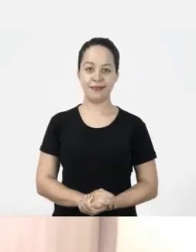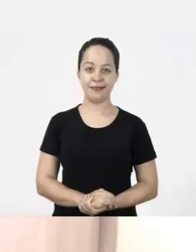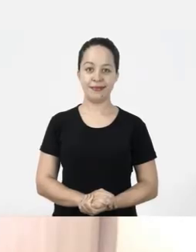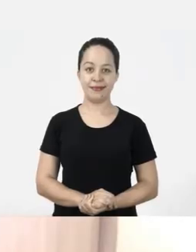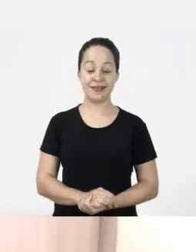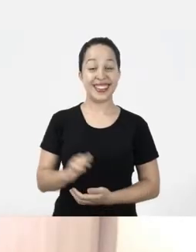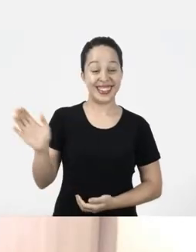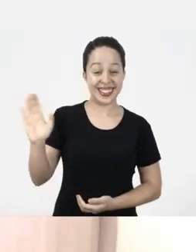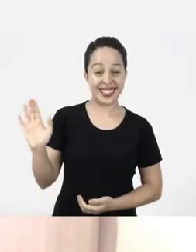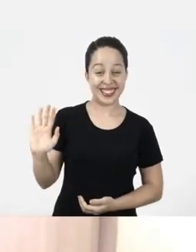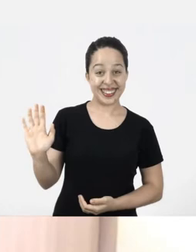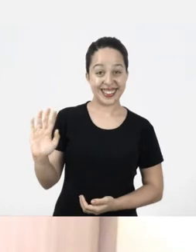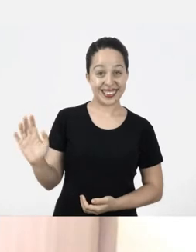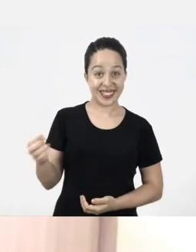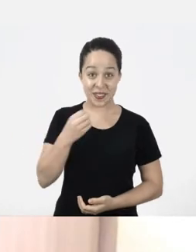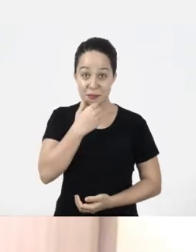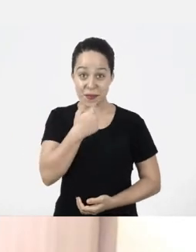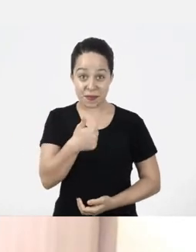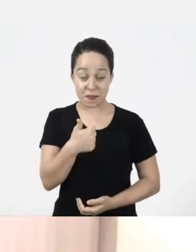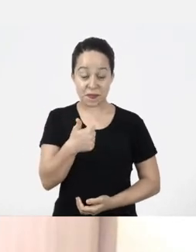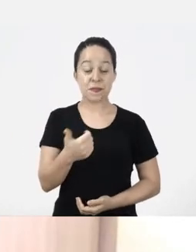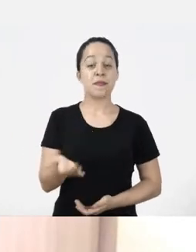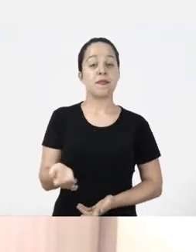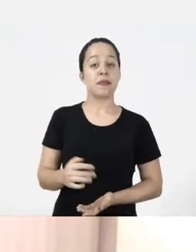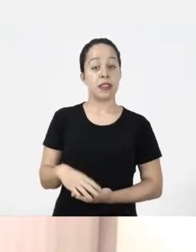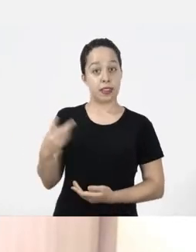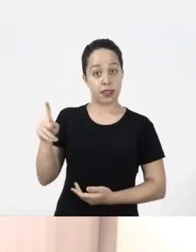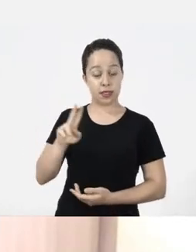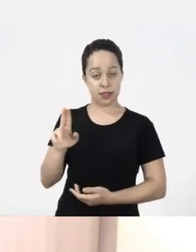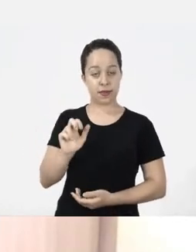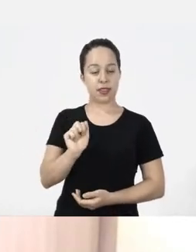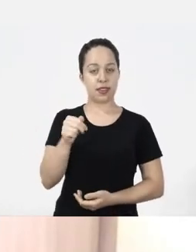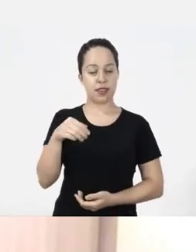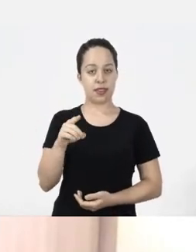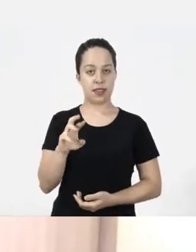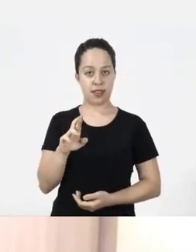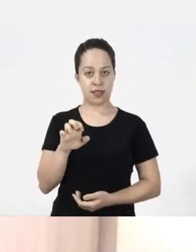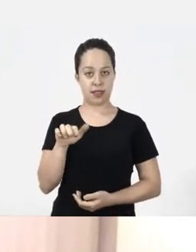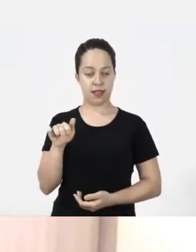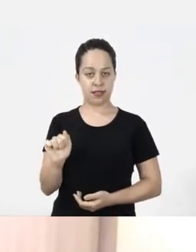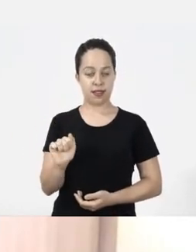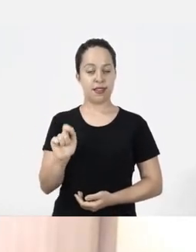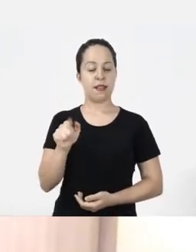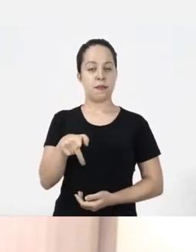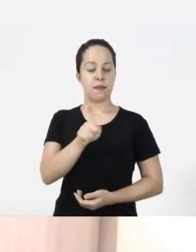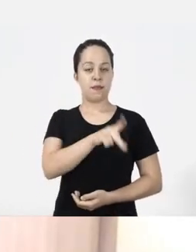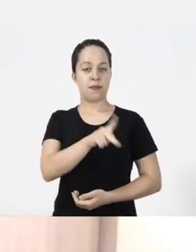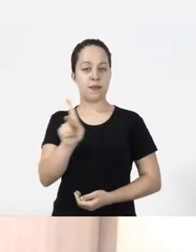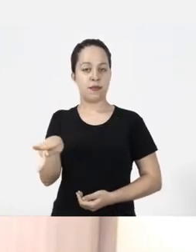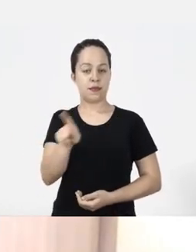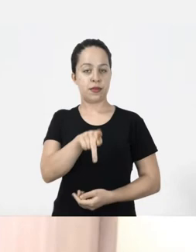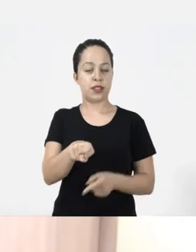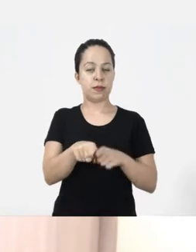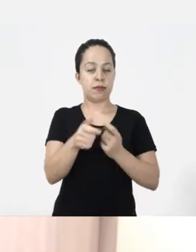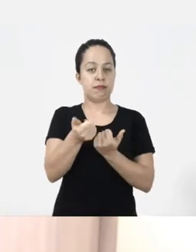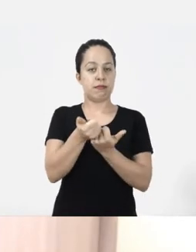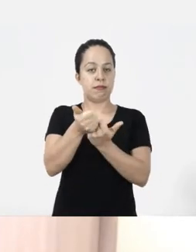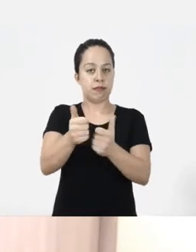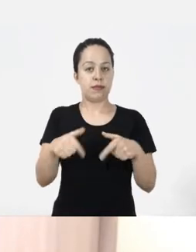Hello guys my name is Andréa Poletto Sonza and I am a teacher and advisor